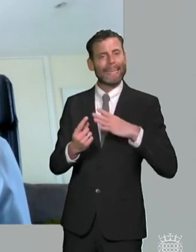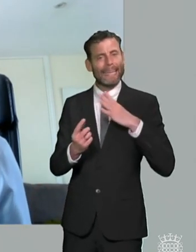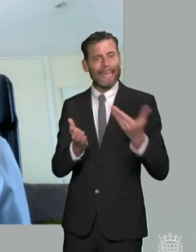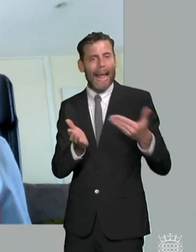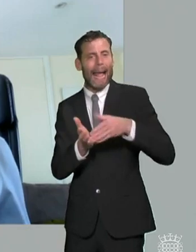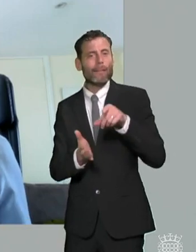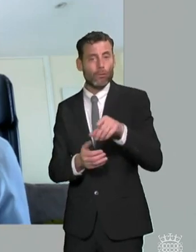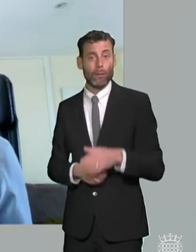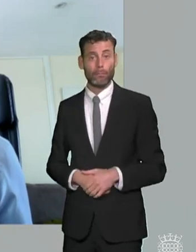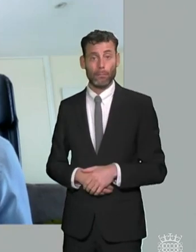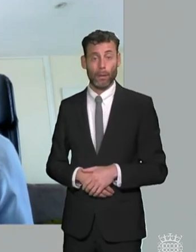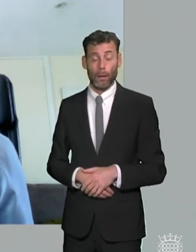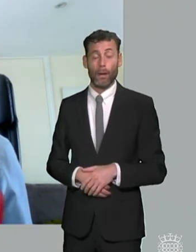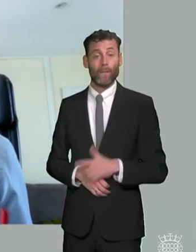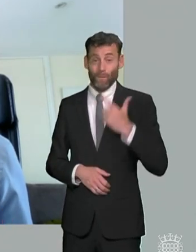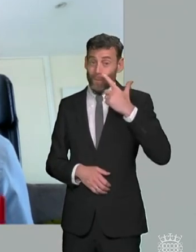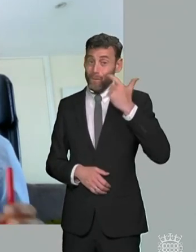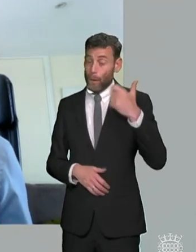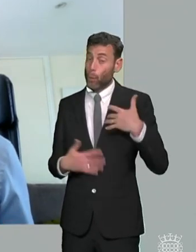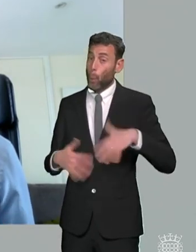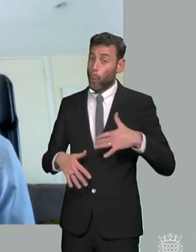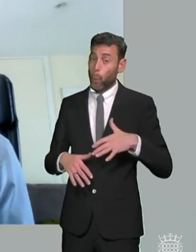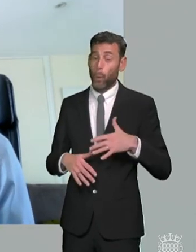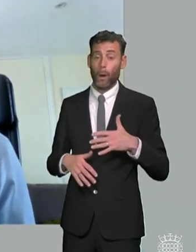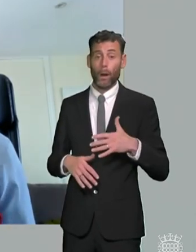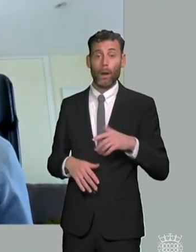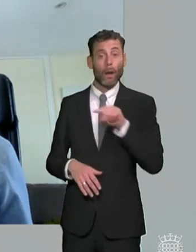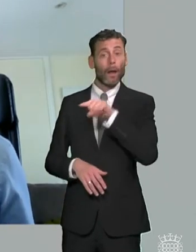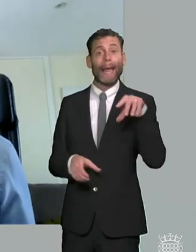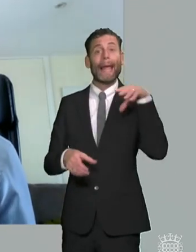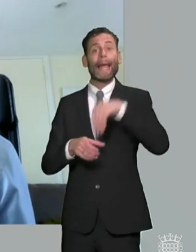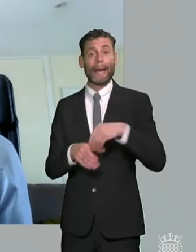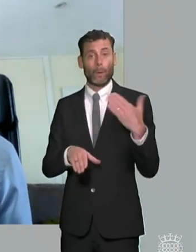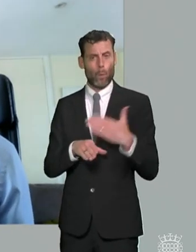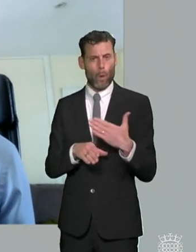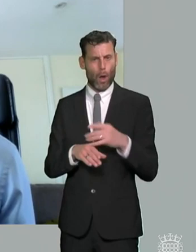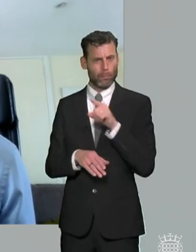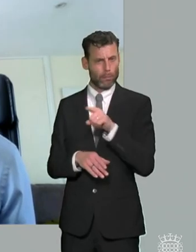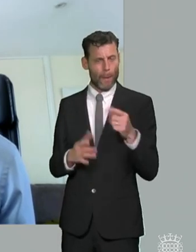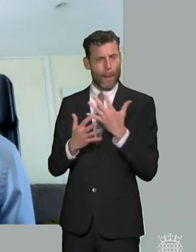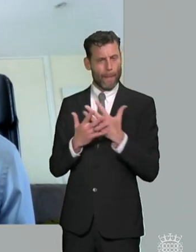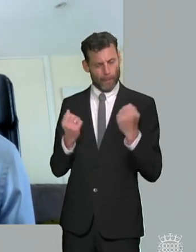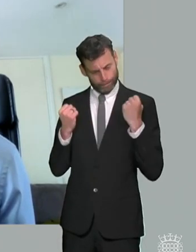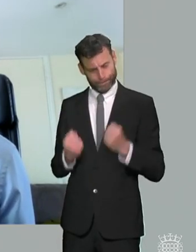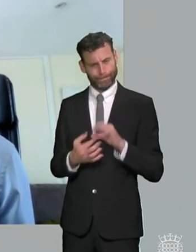strong economic cases particularly around loyalty and length of tenure and uh uh um